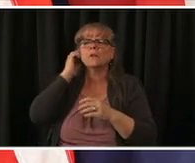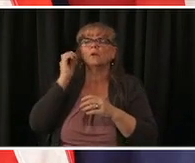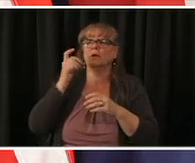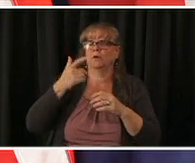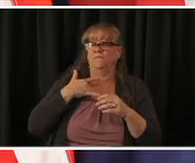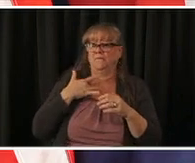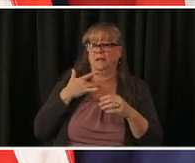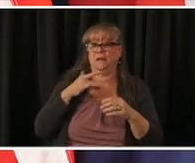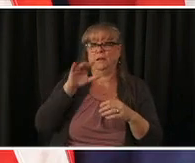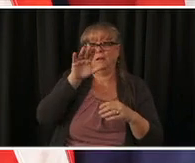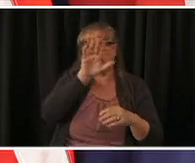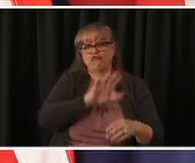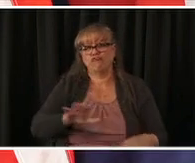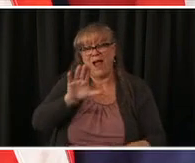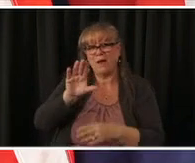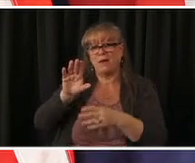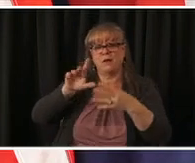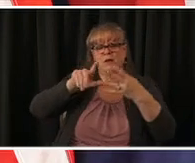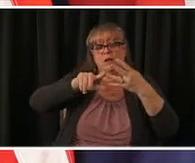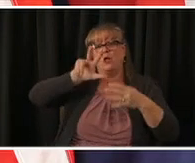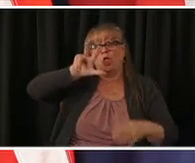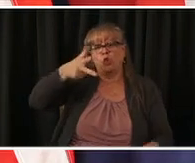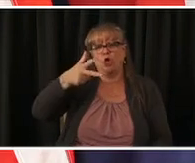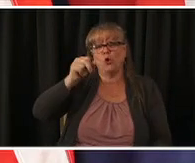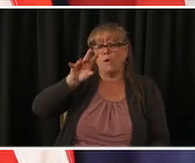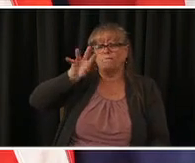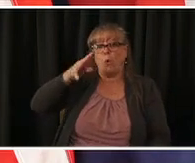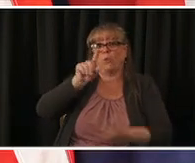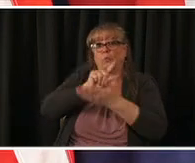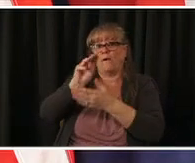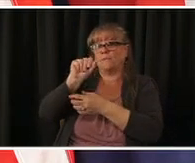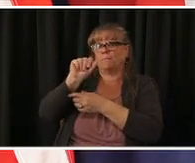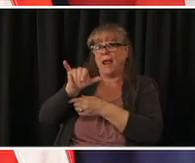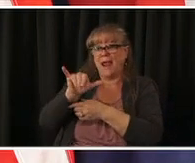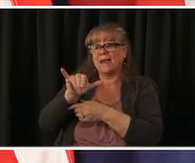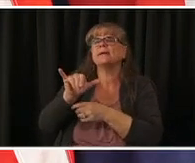now everybody who wants the vaccine will have had the vaccine so it'll take about six to eight weeks